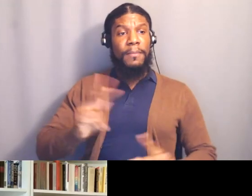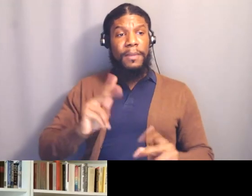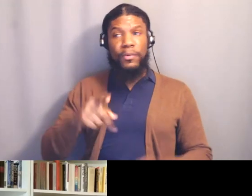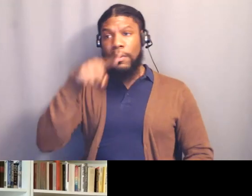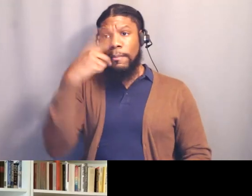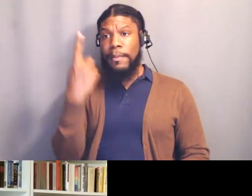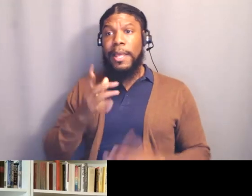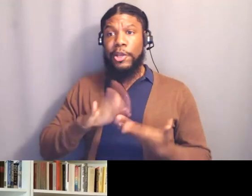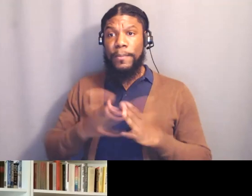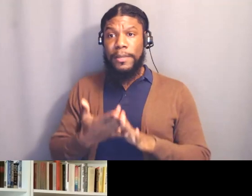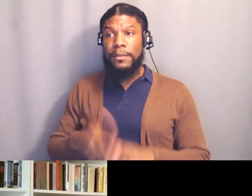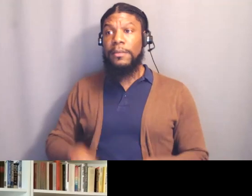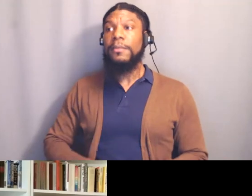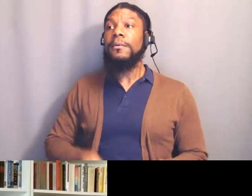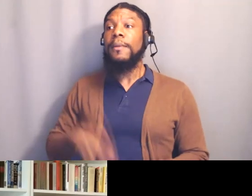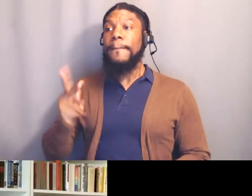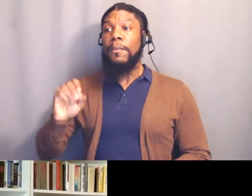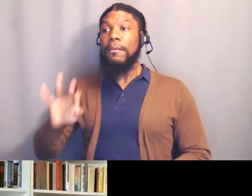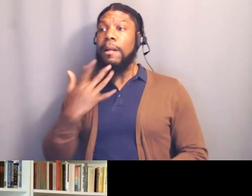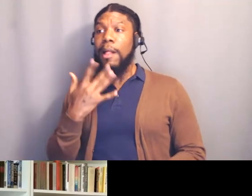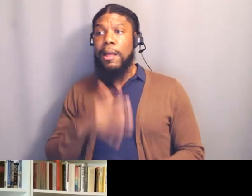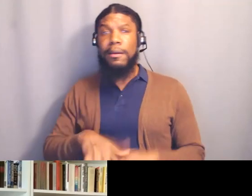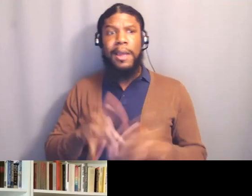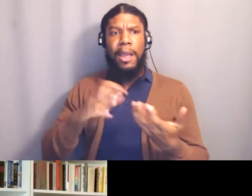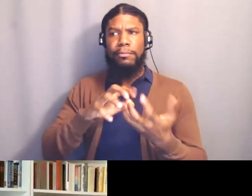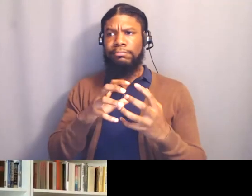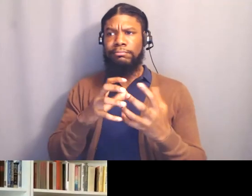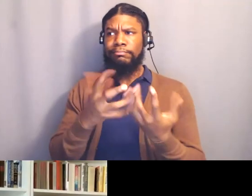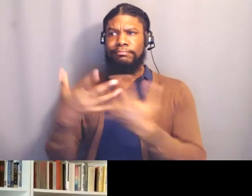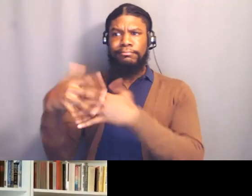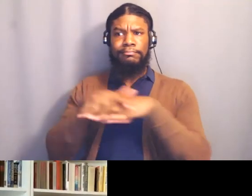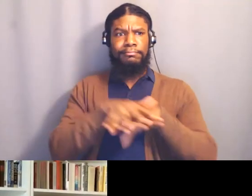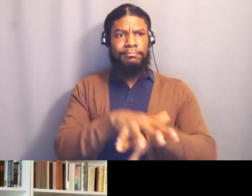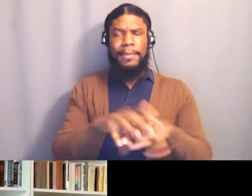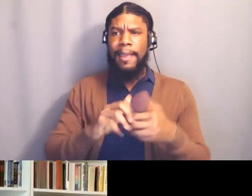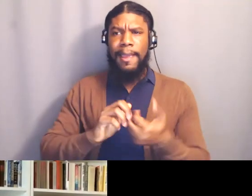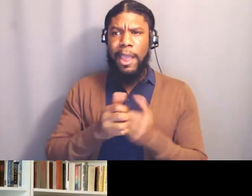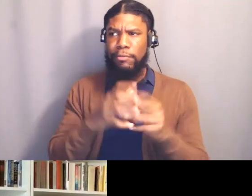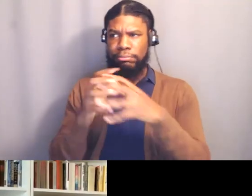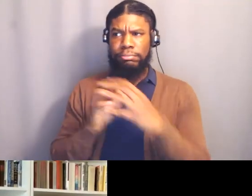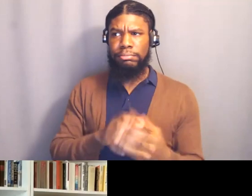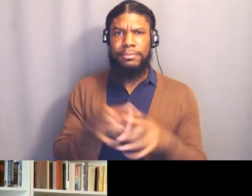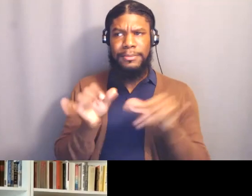the people of color altogether. That's awesome, this is what happens when you have a rabbi